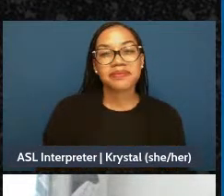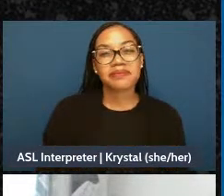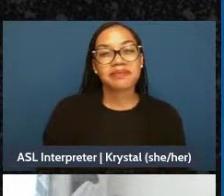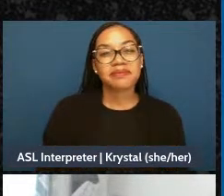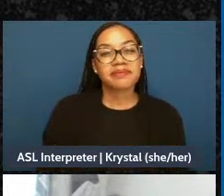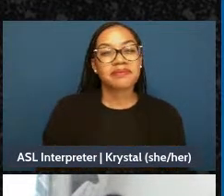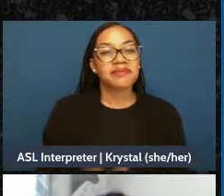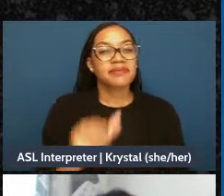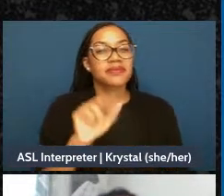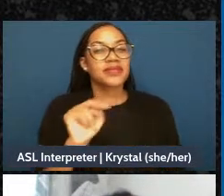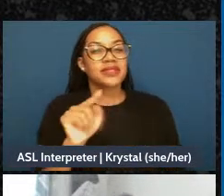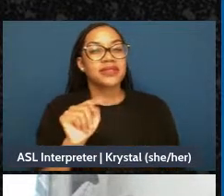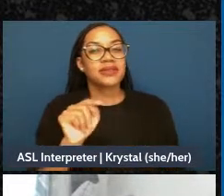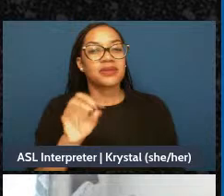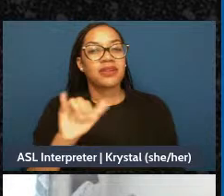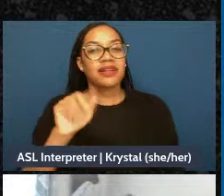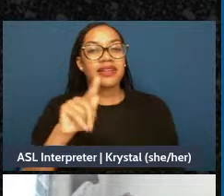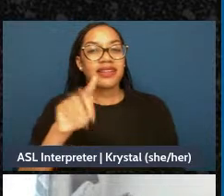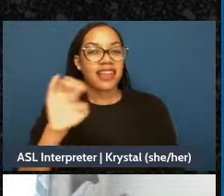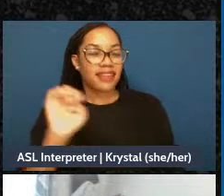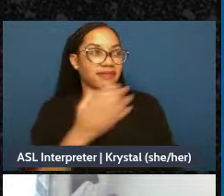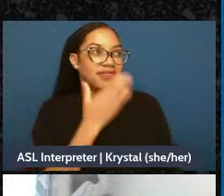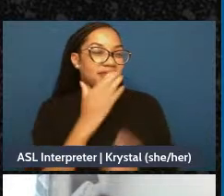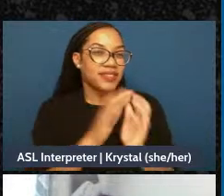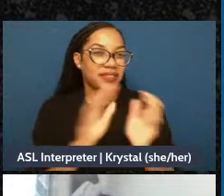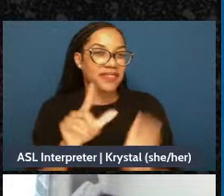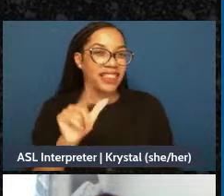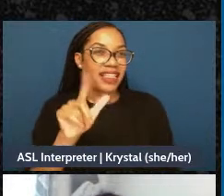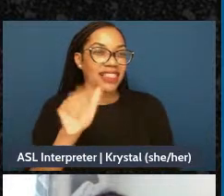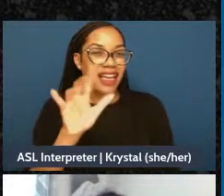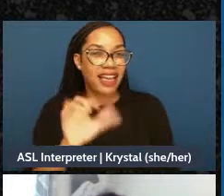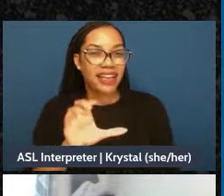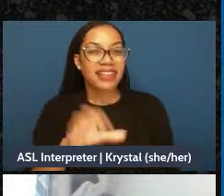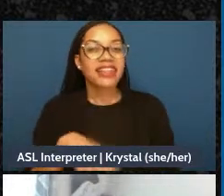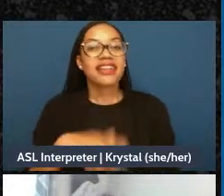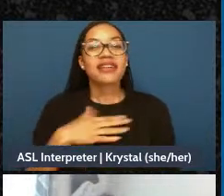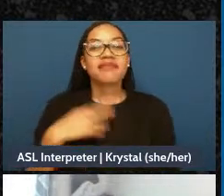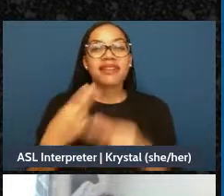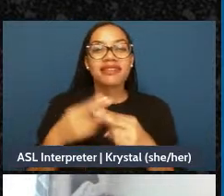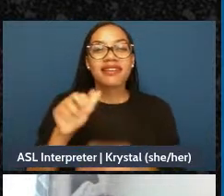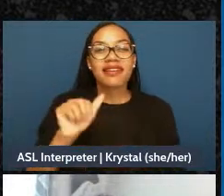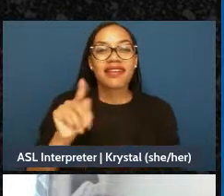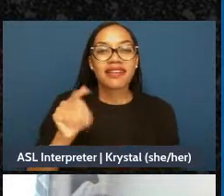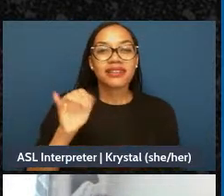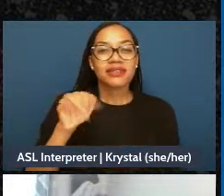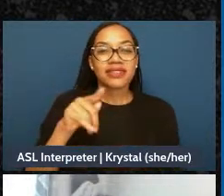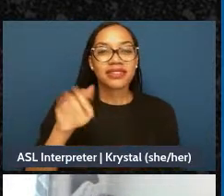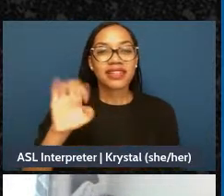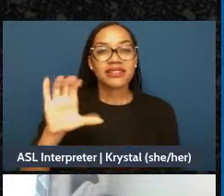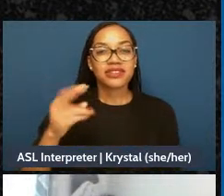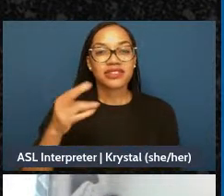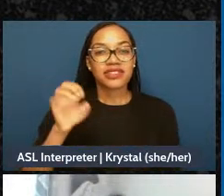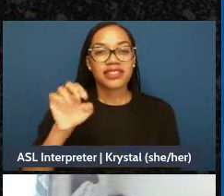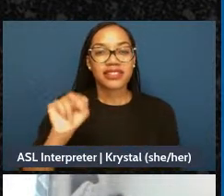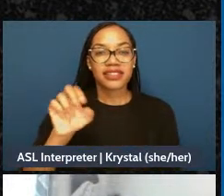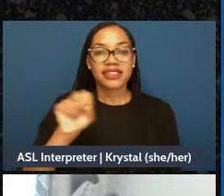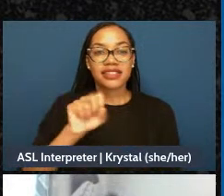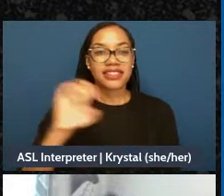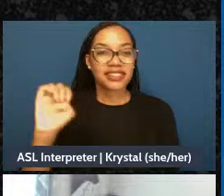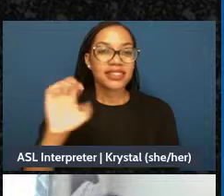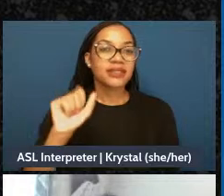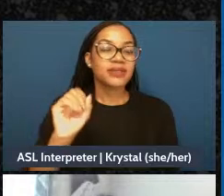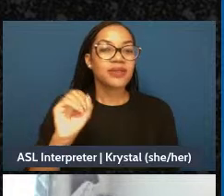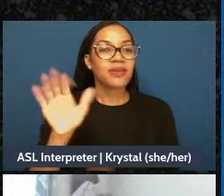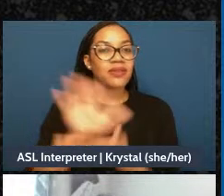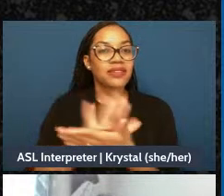And thank you lilac and my name is Antoinette Chen See, it’s so good to be here with people